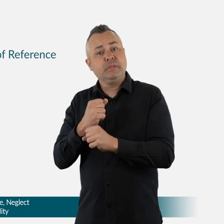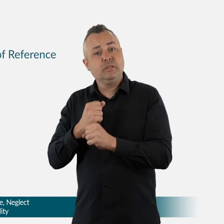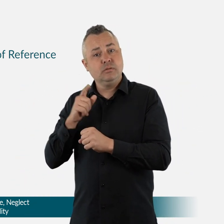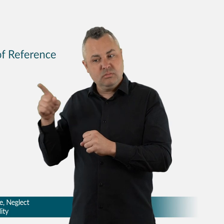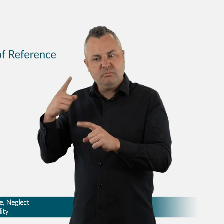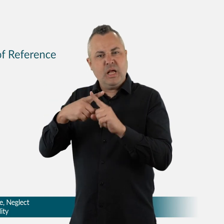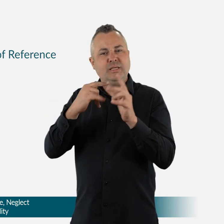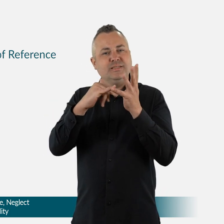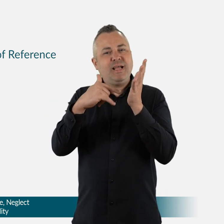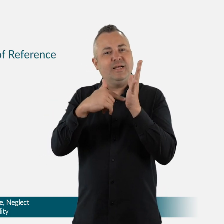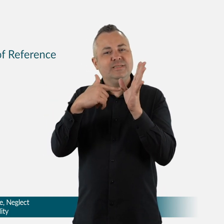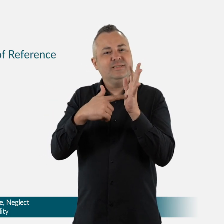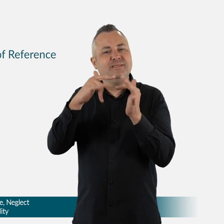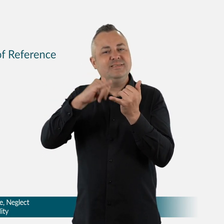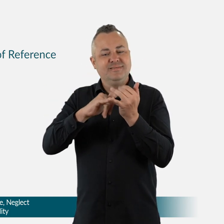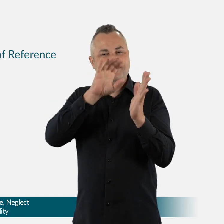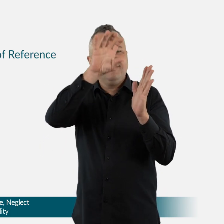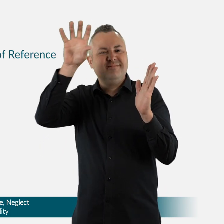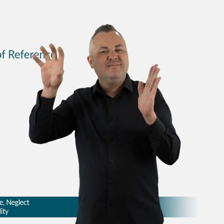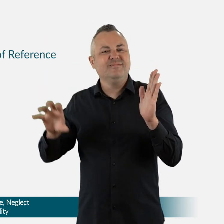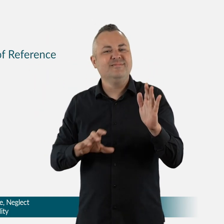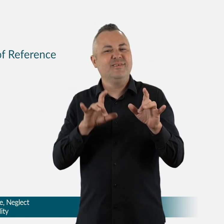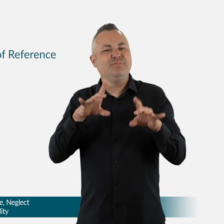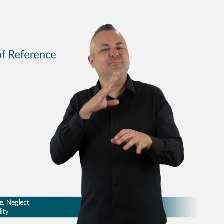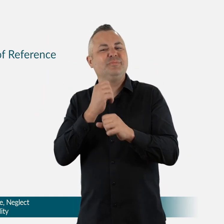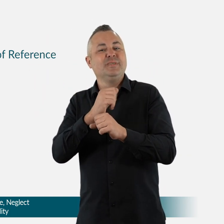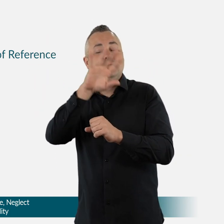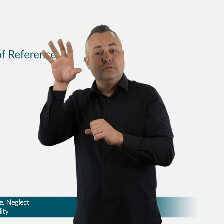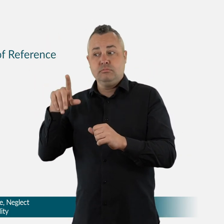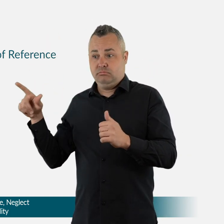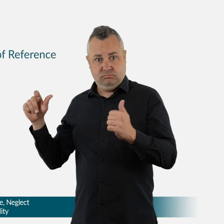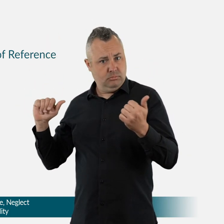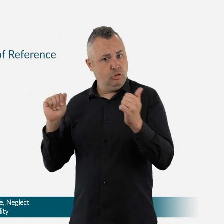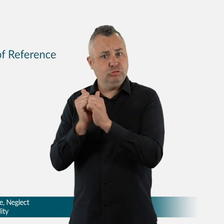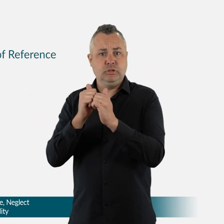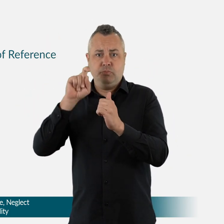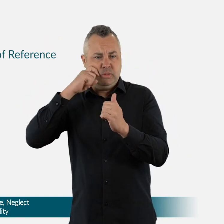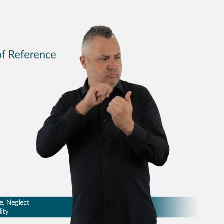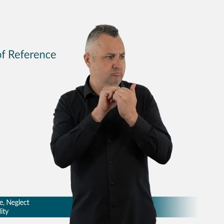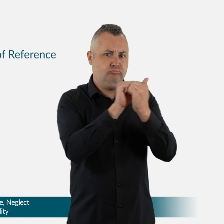• ensuring people with disability are firmly at the centre of decision-making